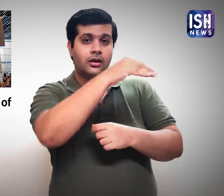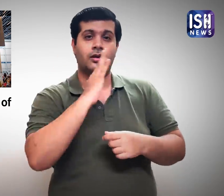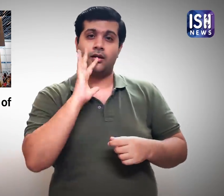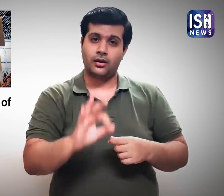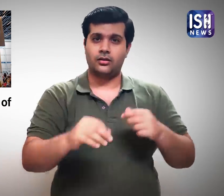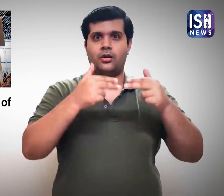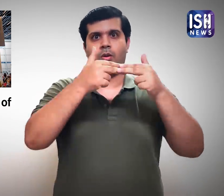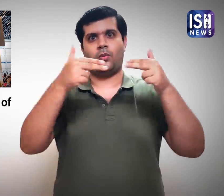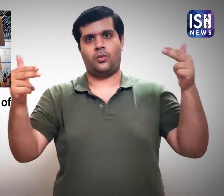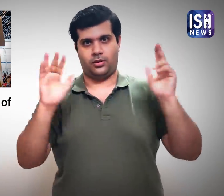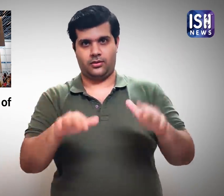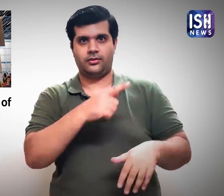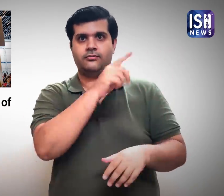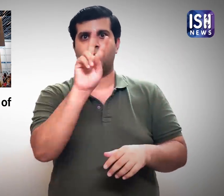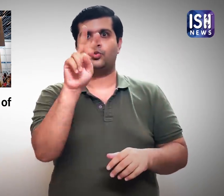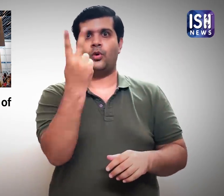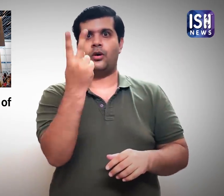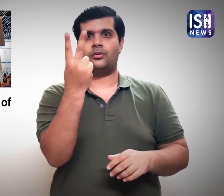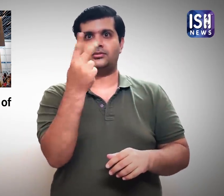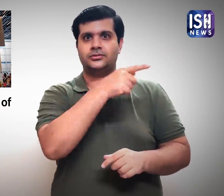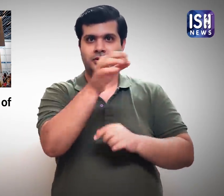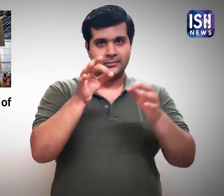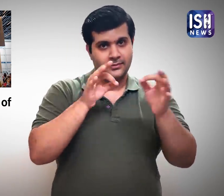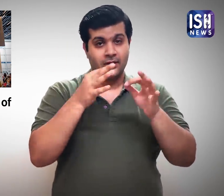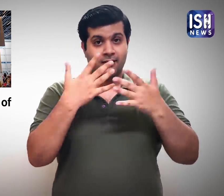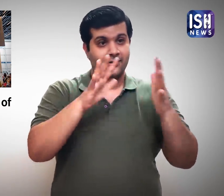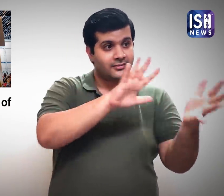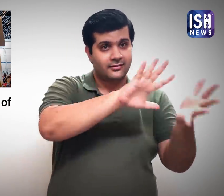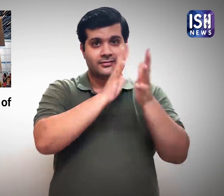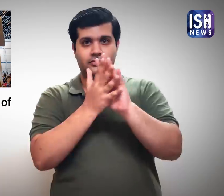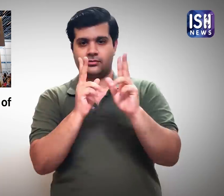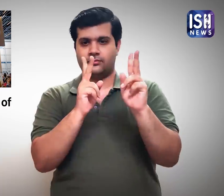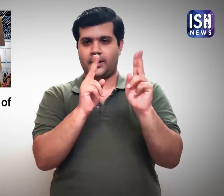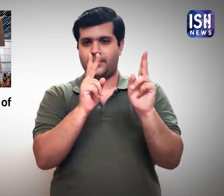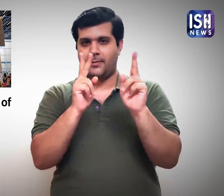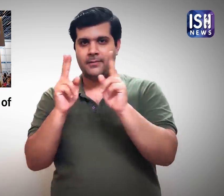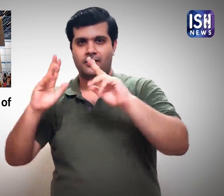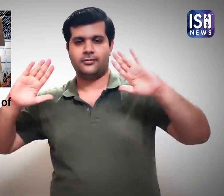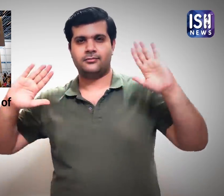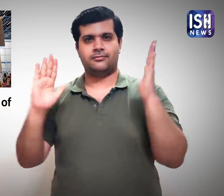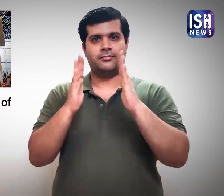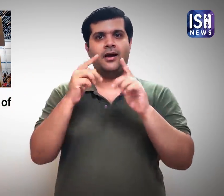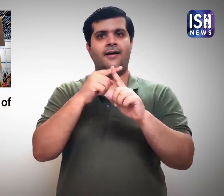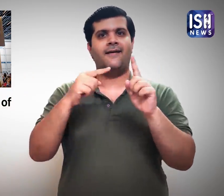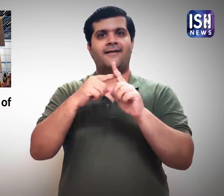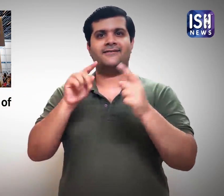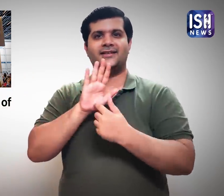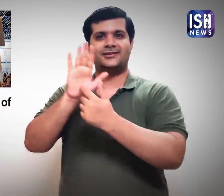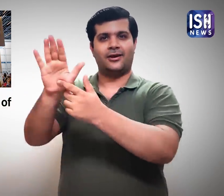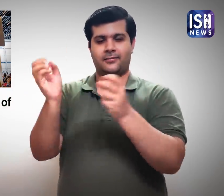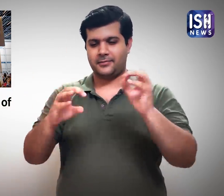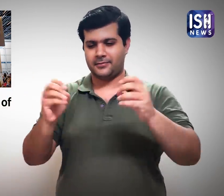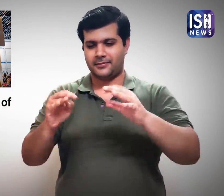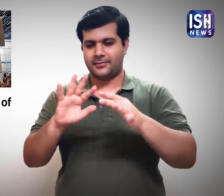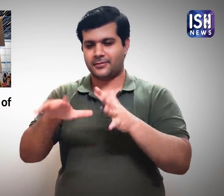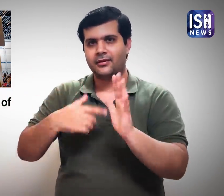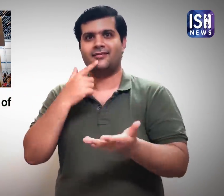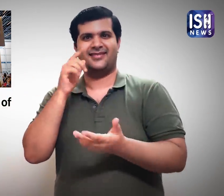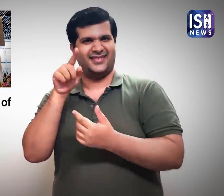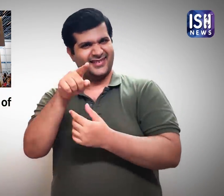the actual video maybe 2 hours long. However, after editing it is then shortened to half an hour.